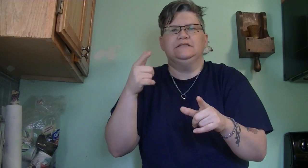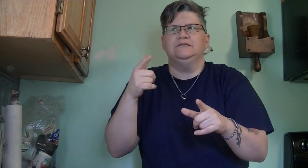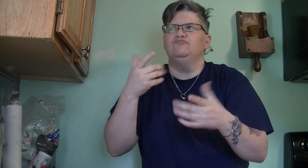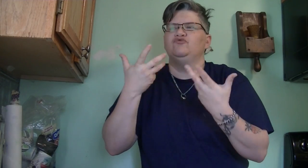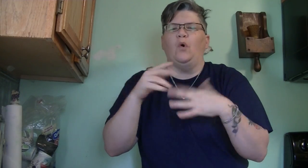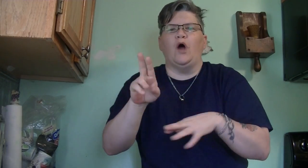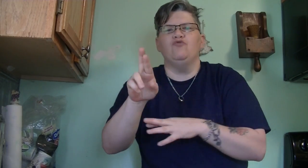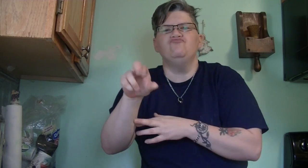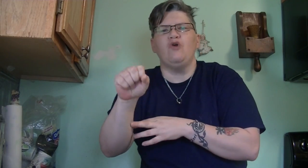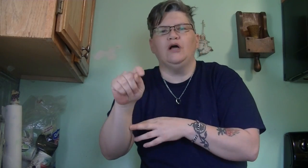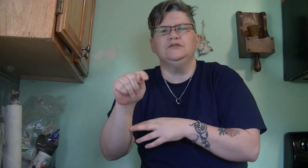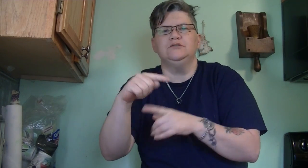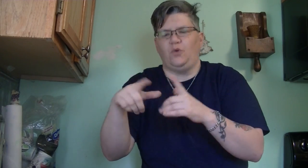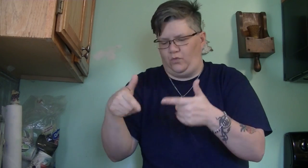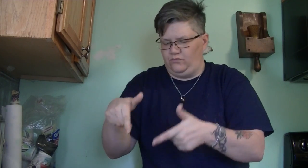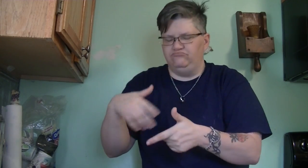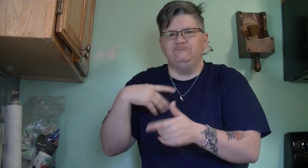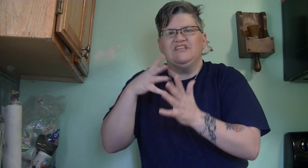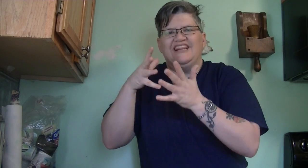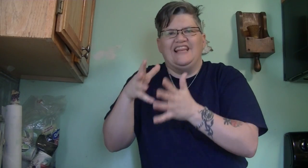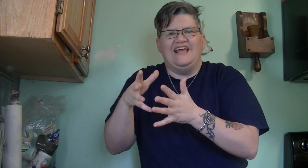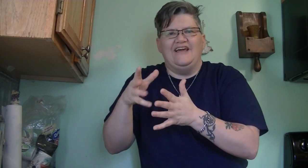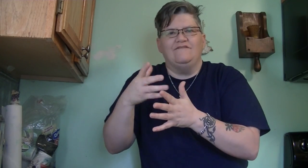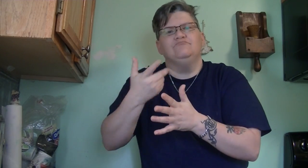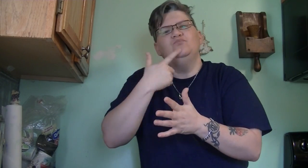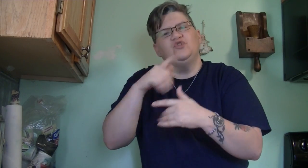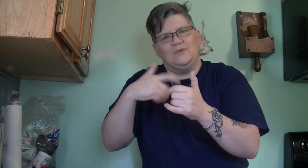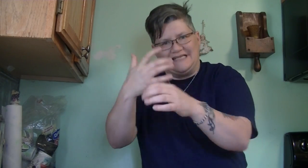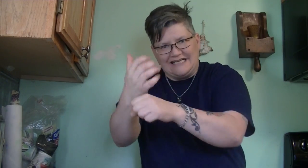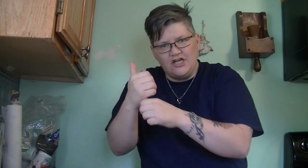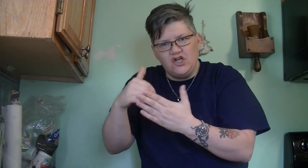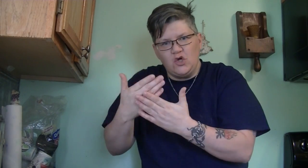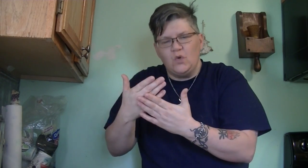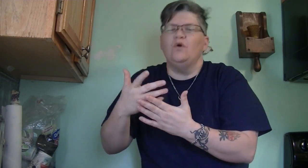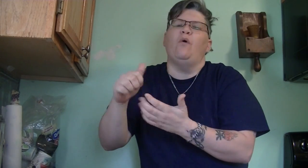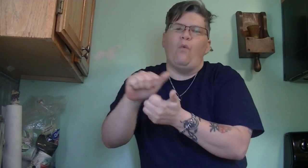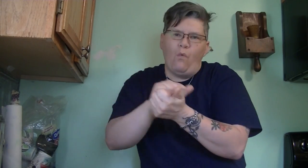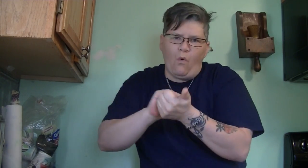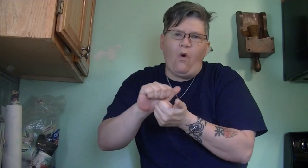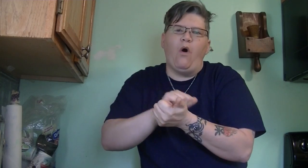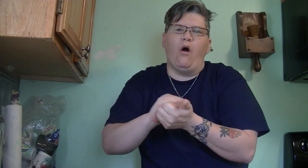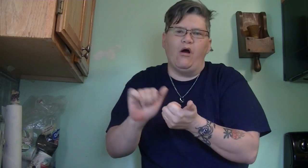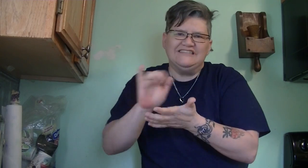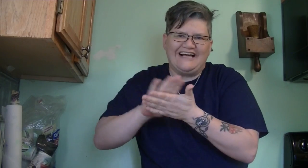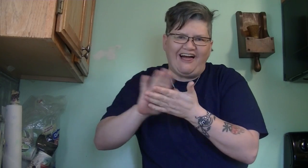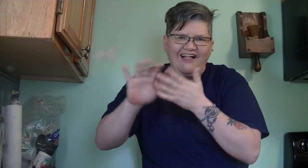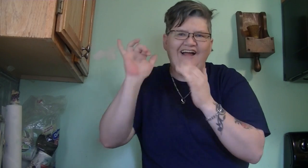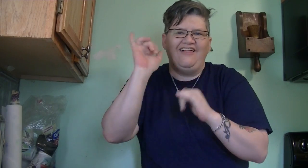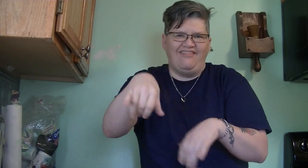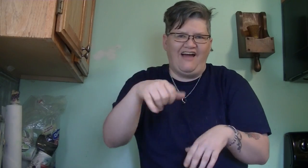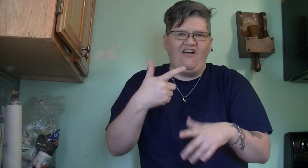Because you don't want rust, so they leave them So when you get new atomizers, Wash them and clean them.